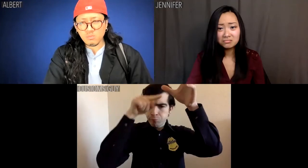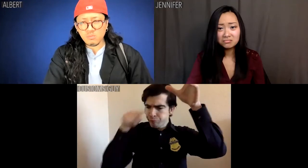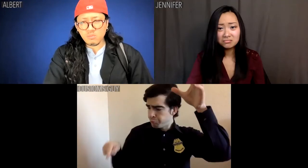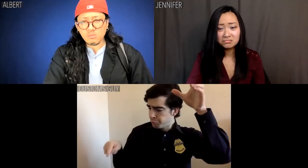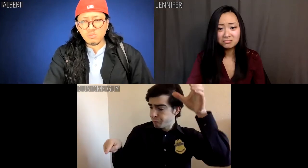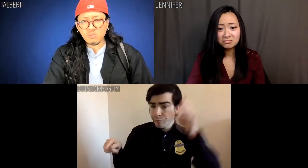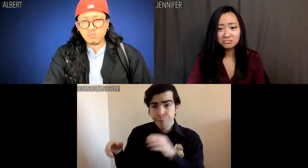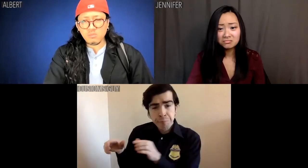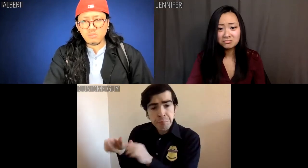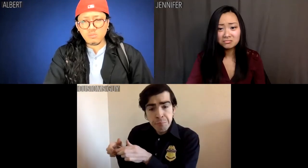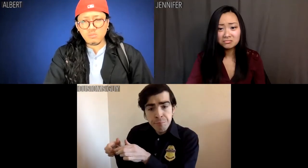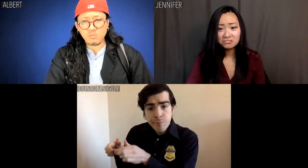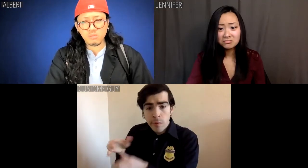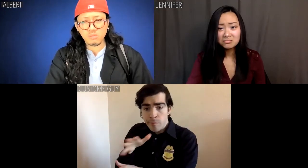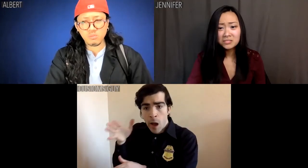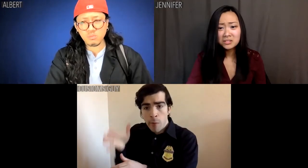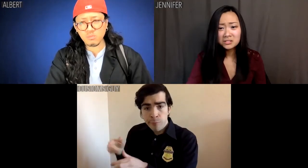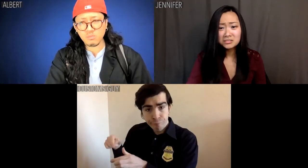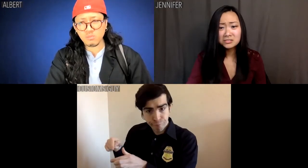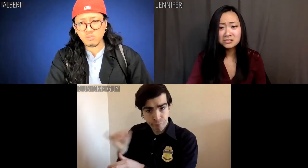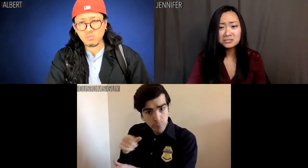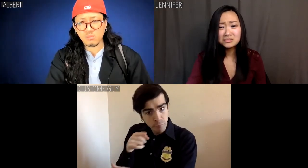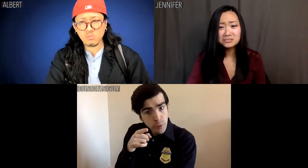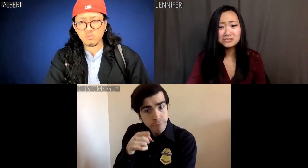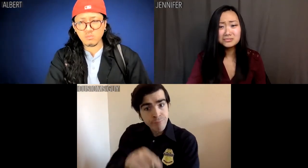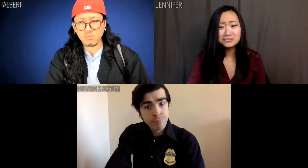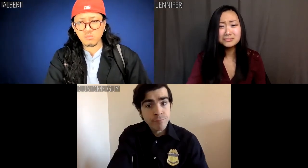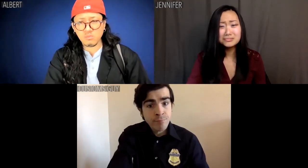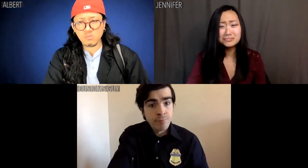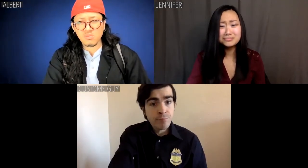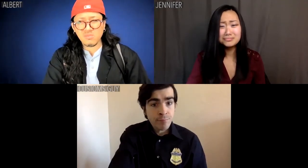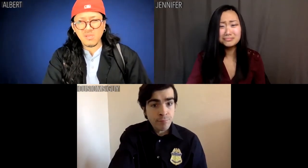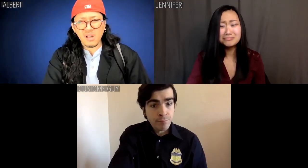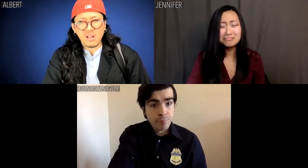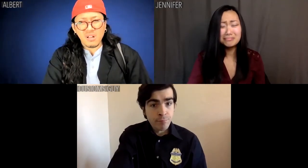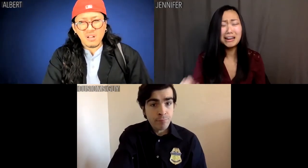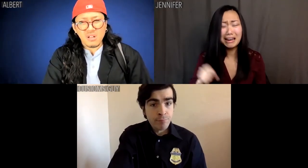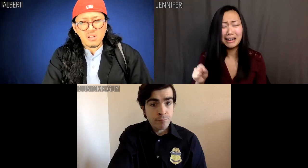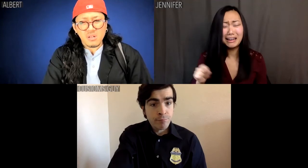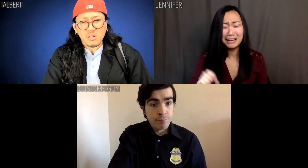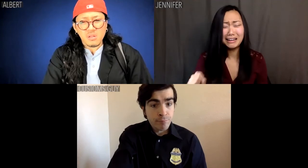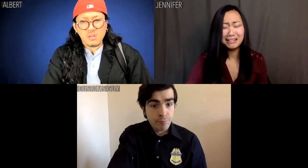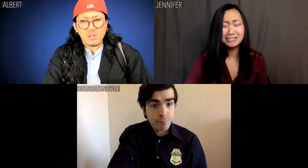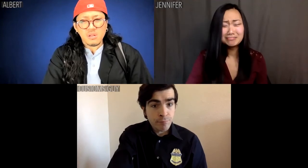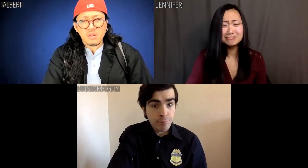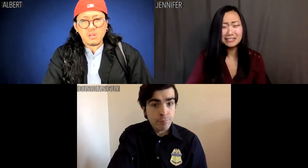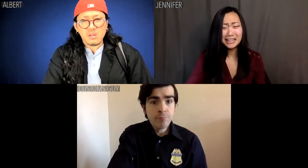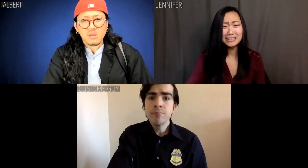Shenzen peasant sector special development zone for ignorant peasants Jennifer: Uh-huh.